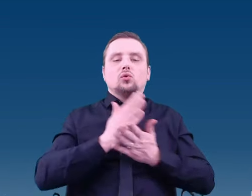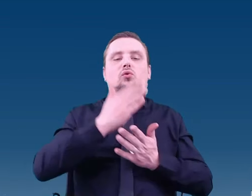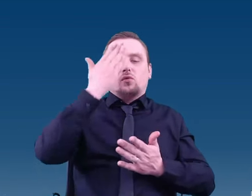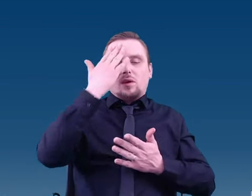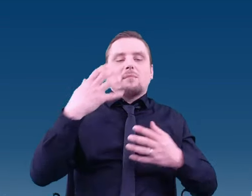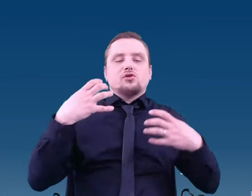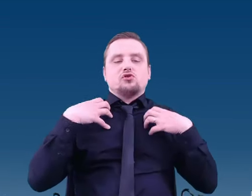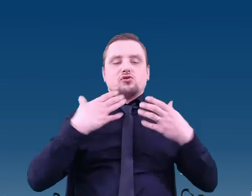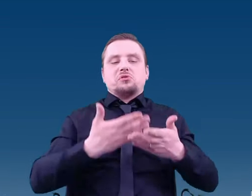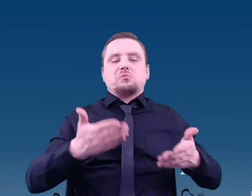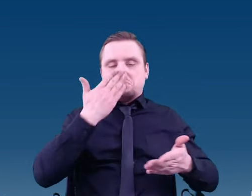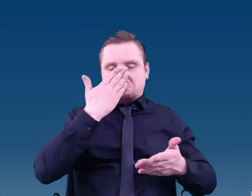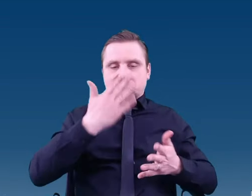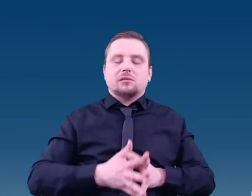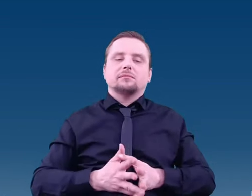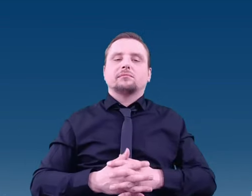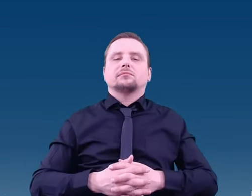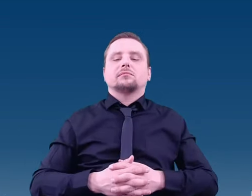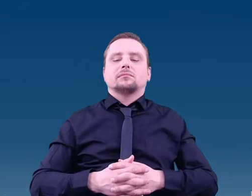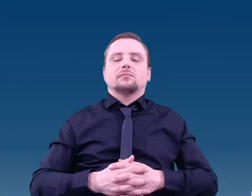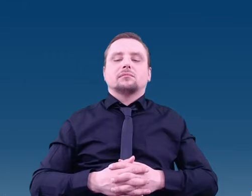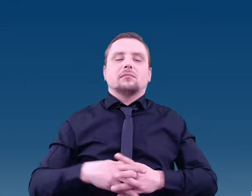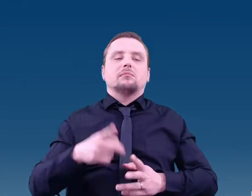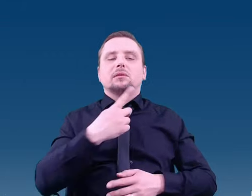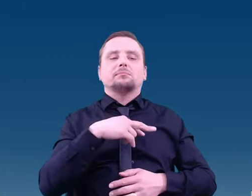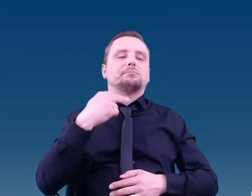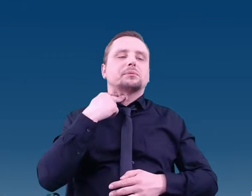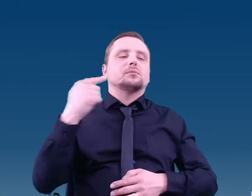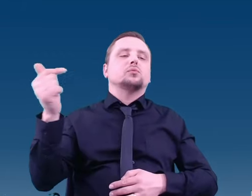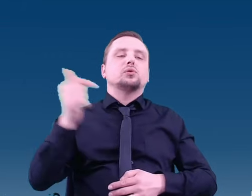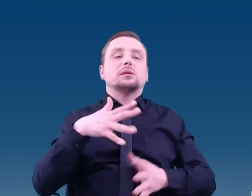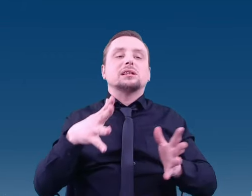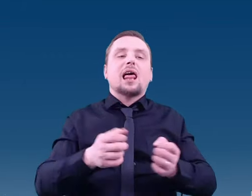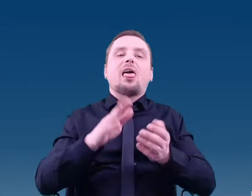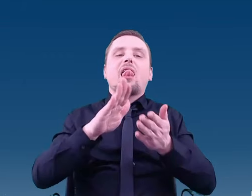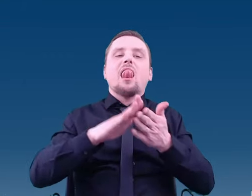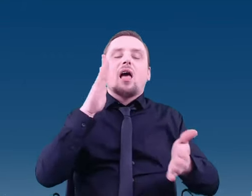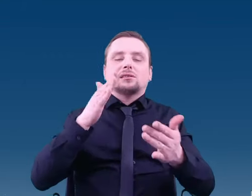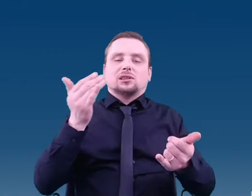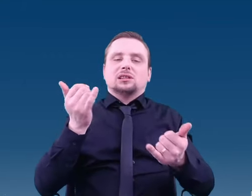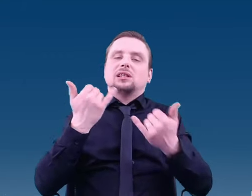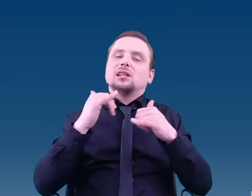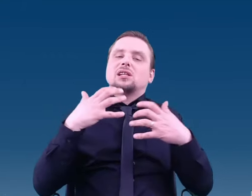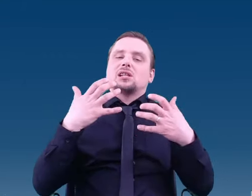and we wish to find some traces. What can we do?